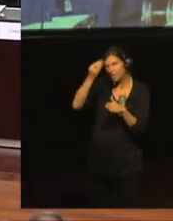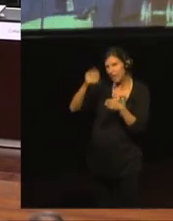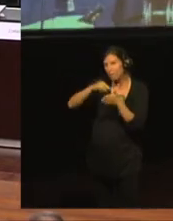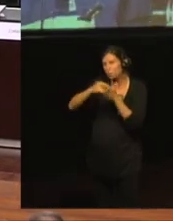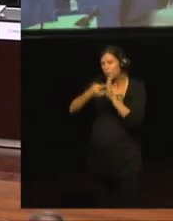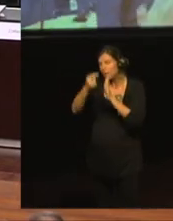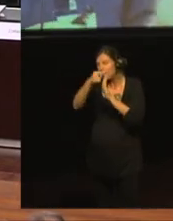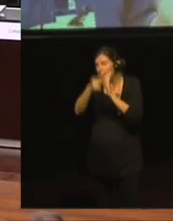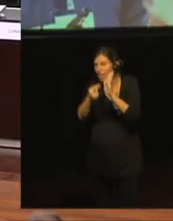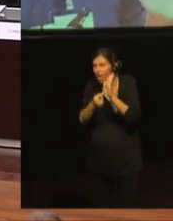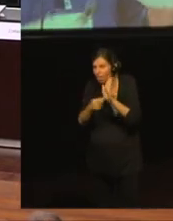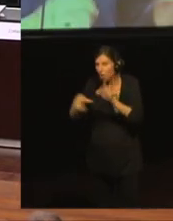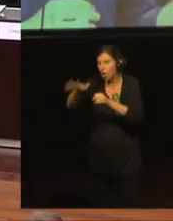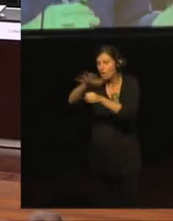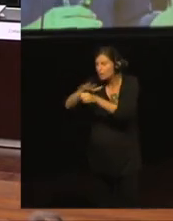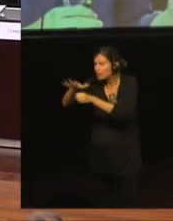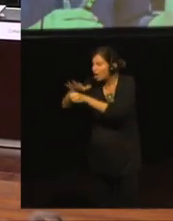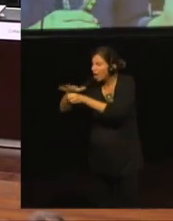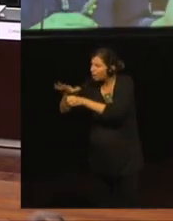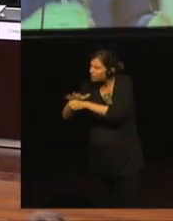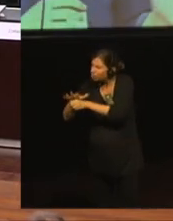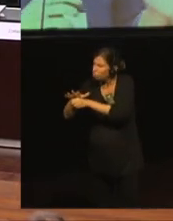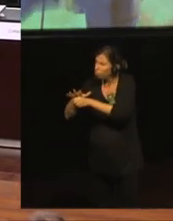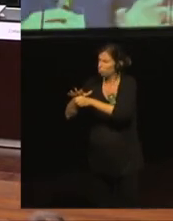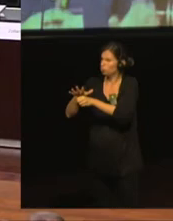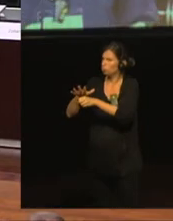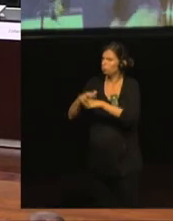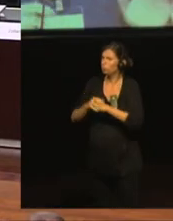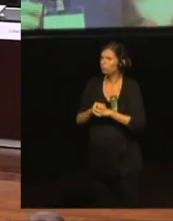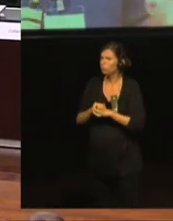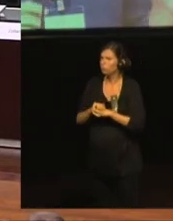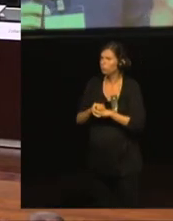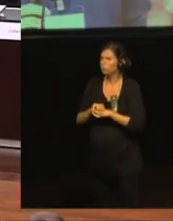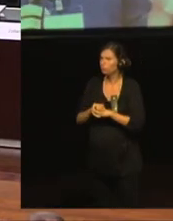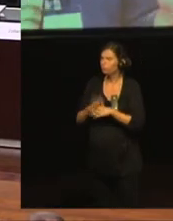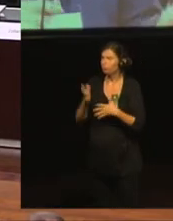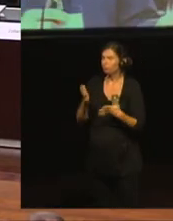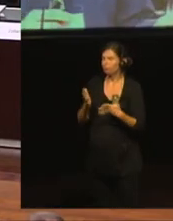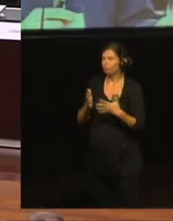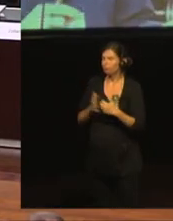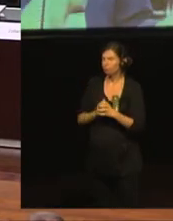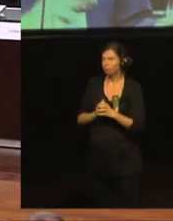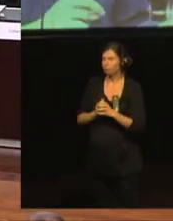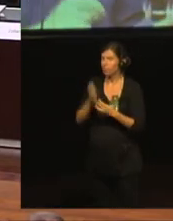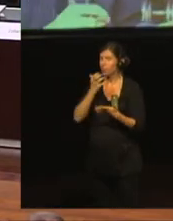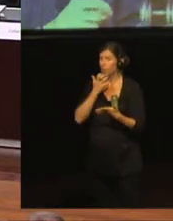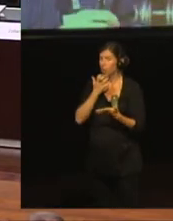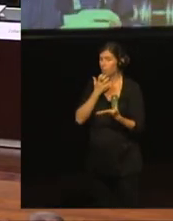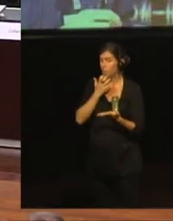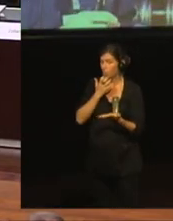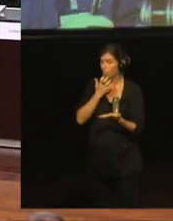just abstractions if they did not find any practical connection to the daily living practice.